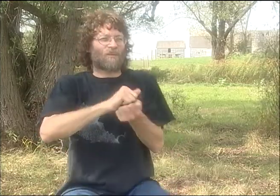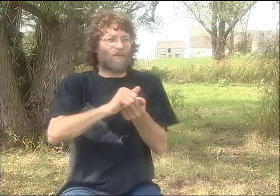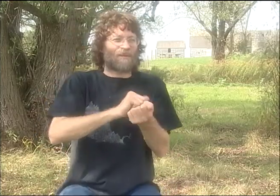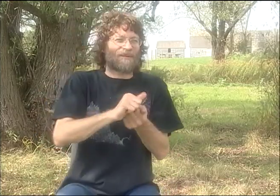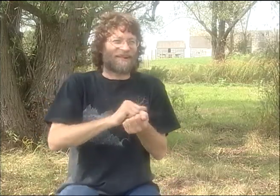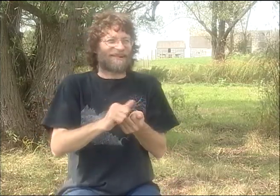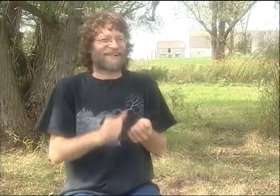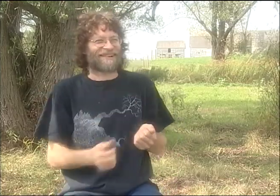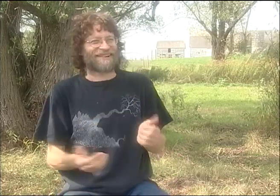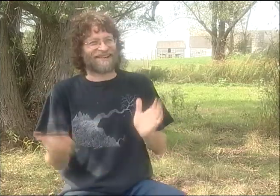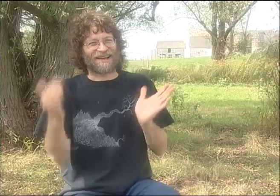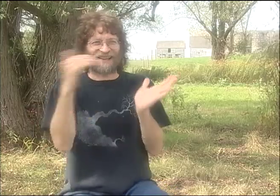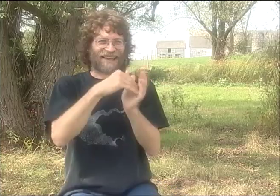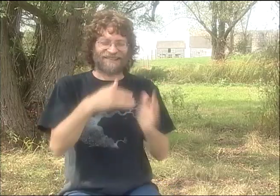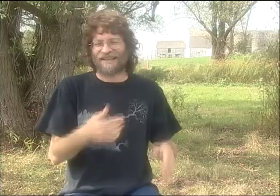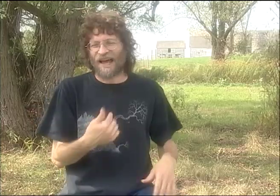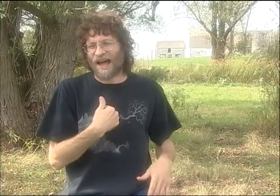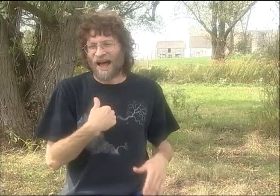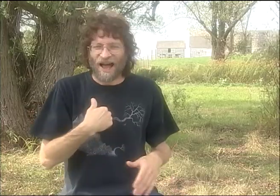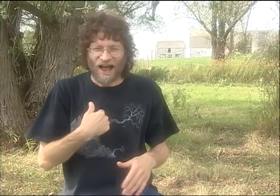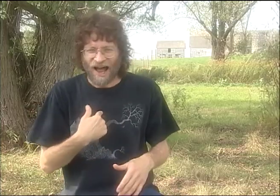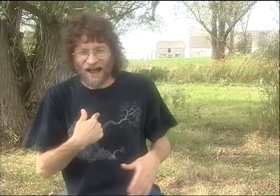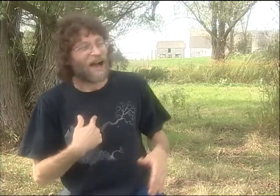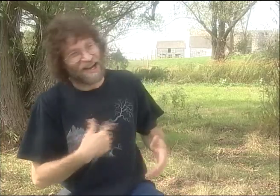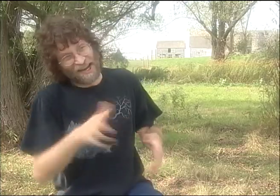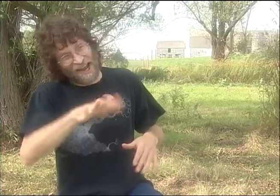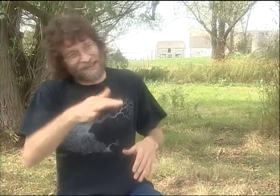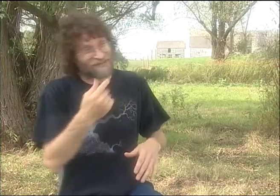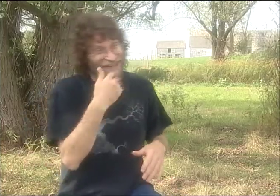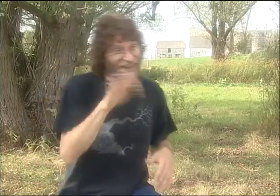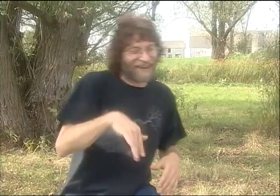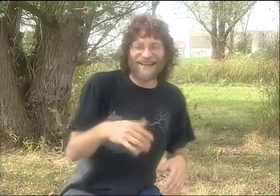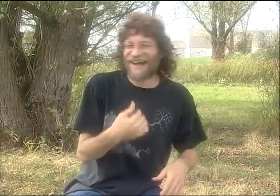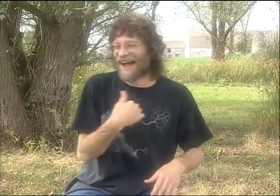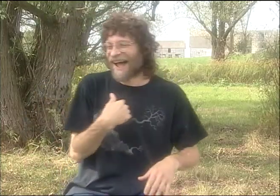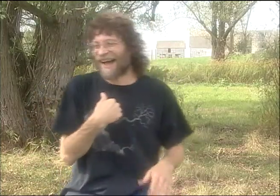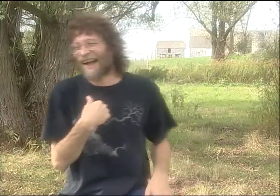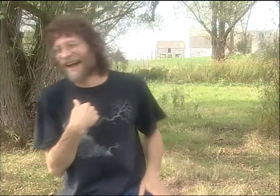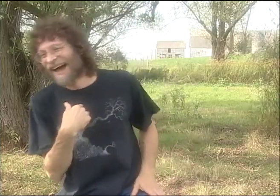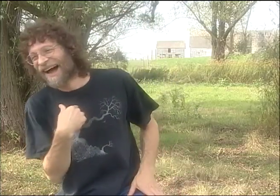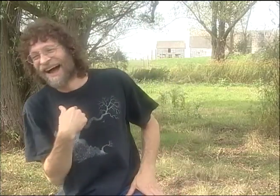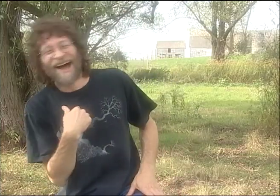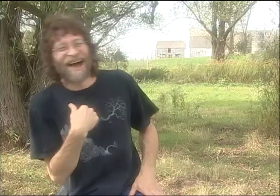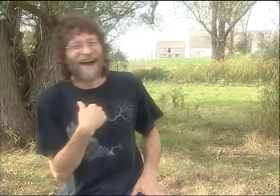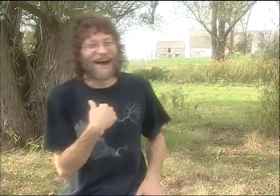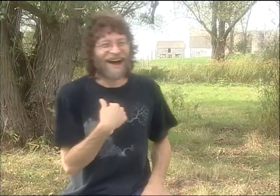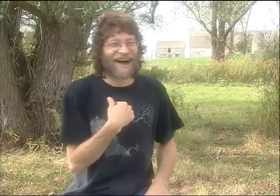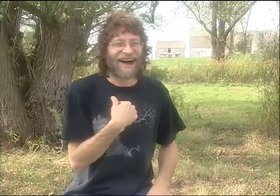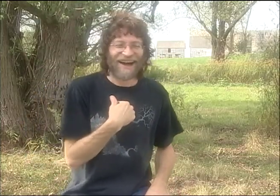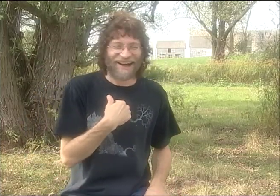IT'S NOT REALLY GOOD. IT'S DUMB." NO, I DIDN'T SAY THAT. I WAS WASHING THE DISHES.